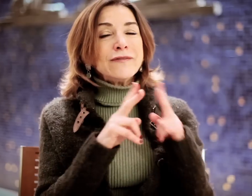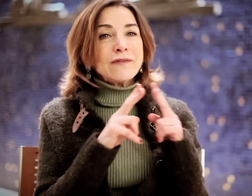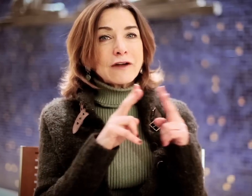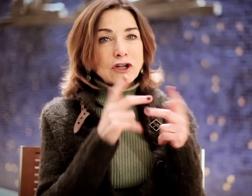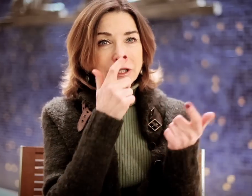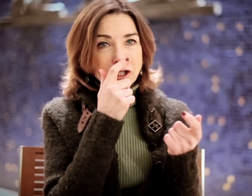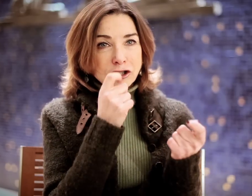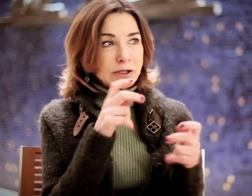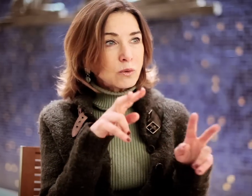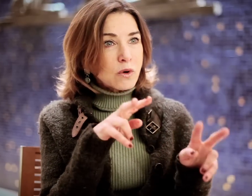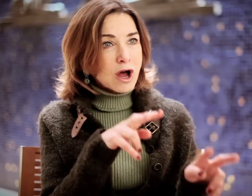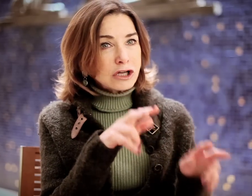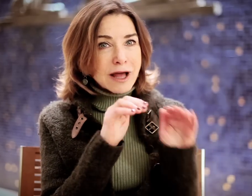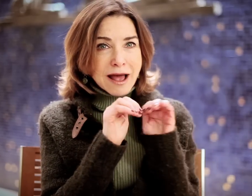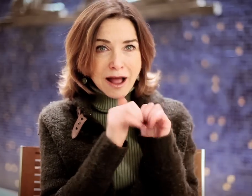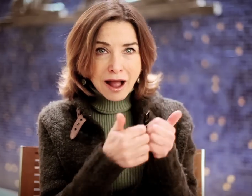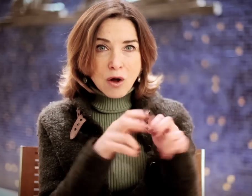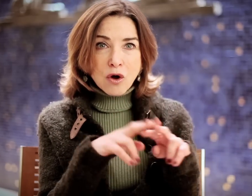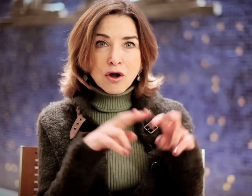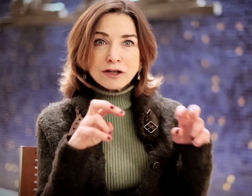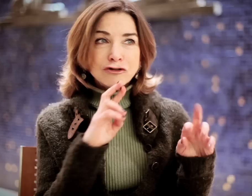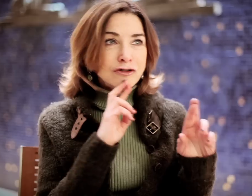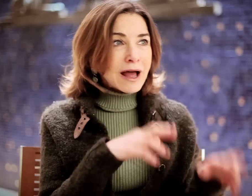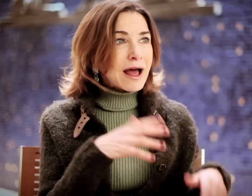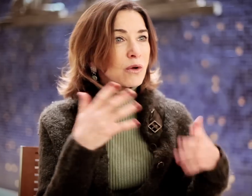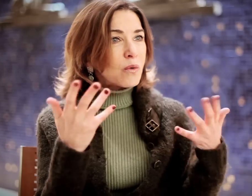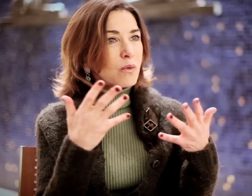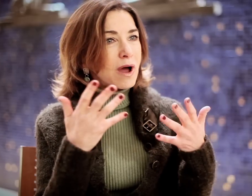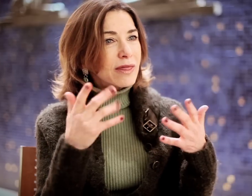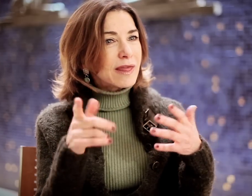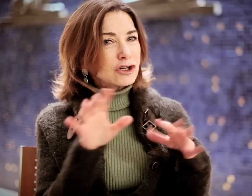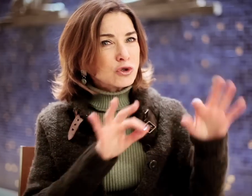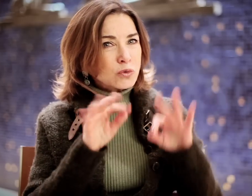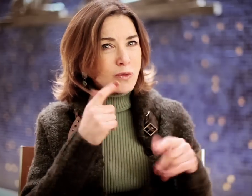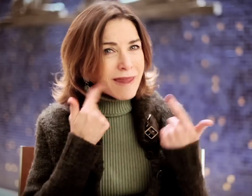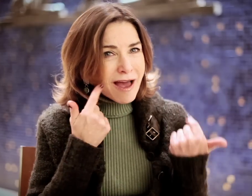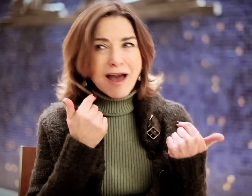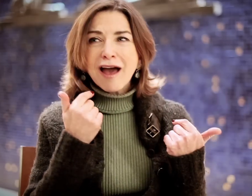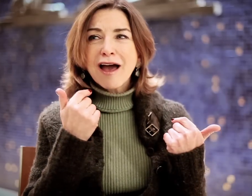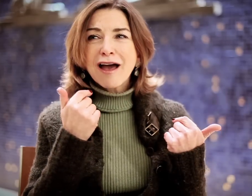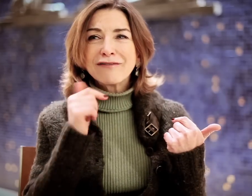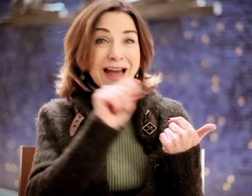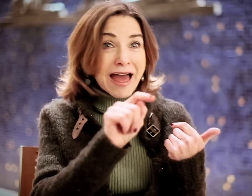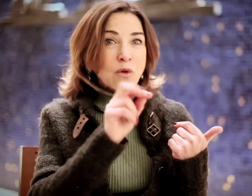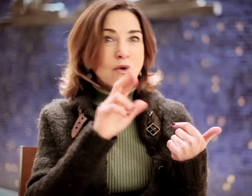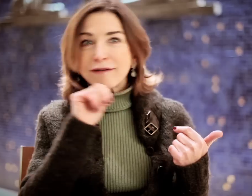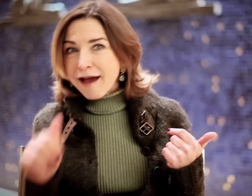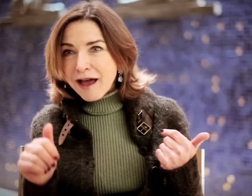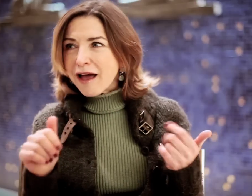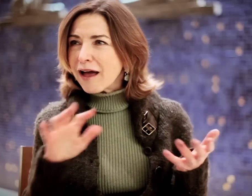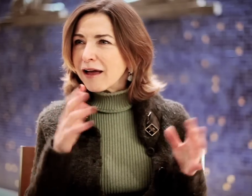So, it's very interesting to watch how the audience reacts and what they choose to laugh at or not at all.